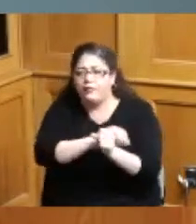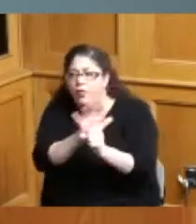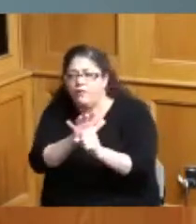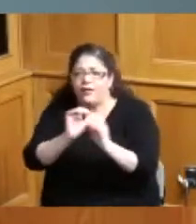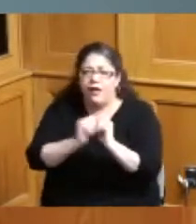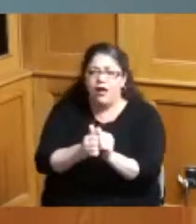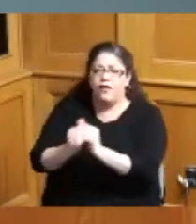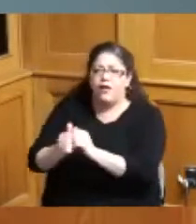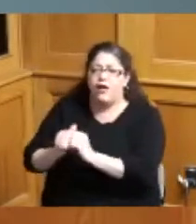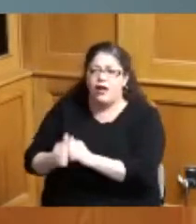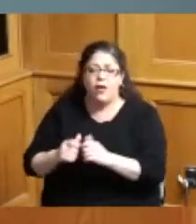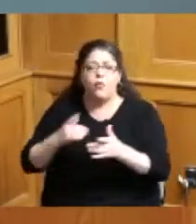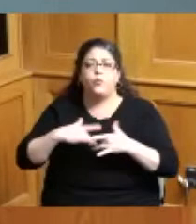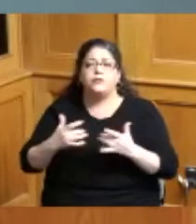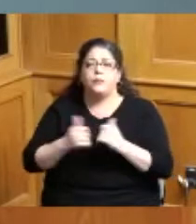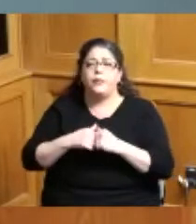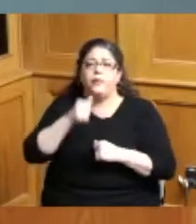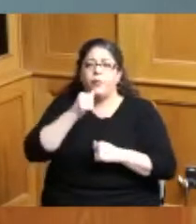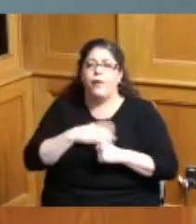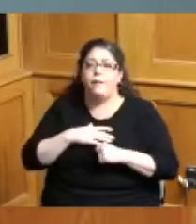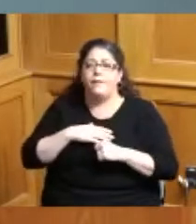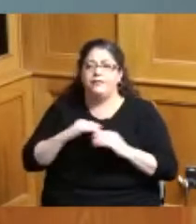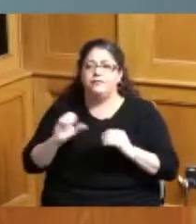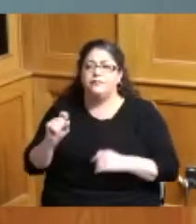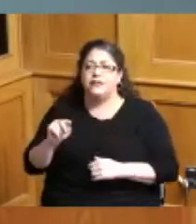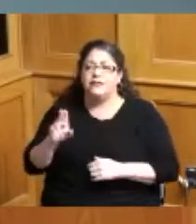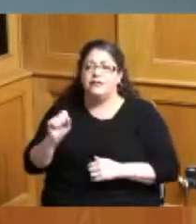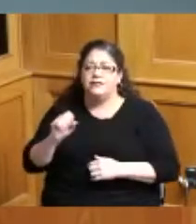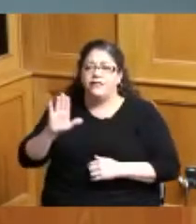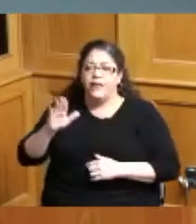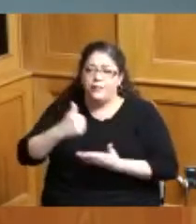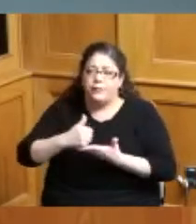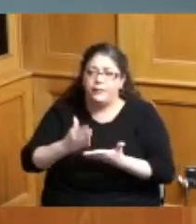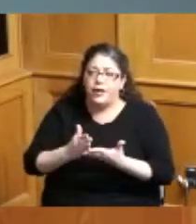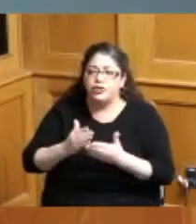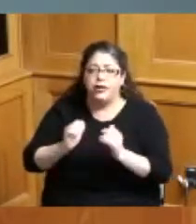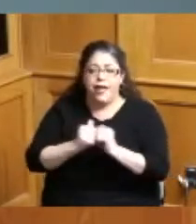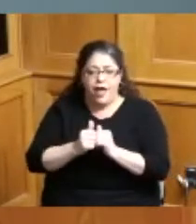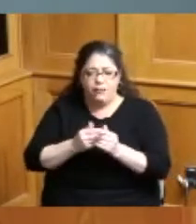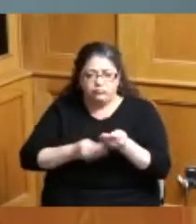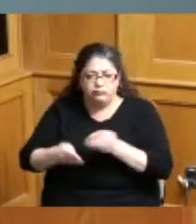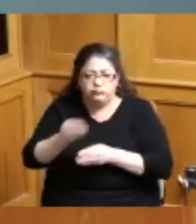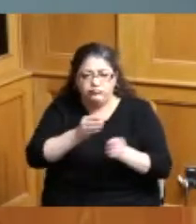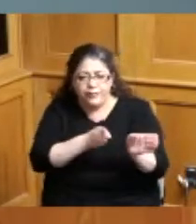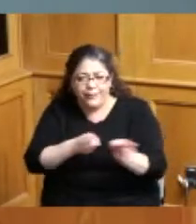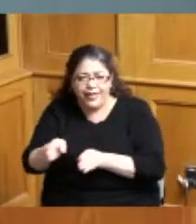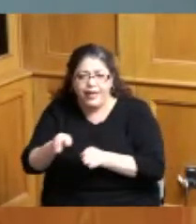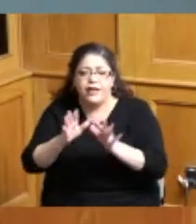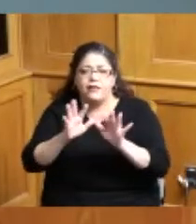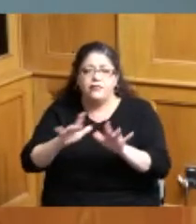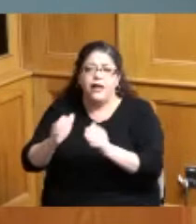women are as it relates to their budget and how to budget and what they can do to gain more